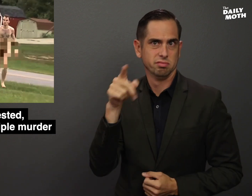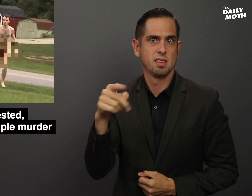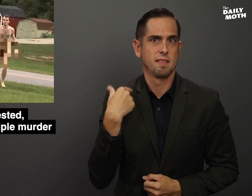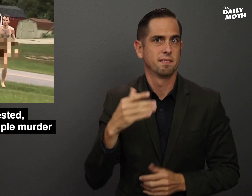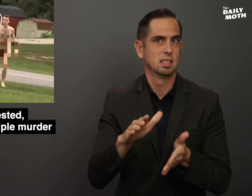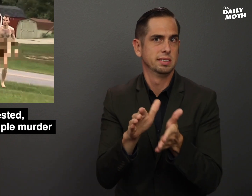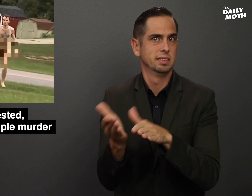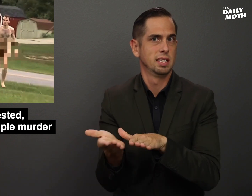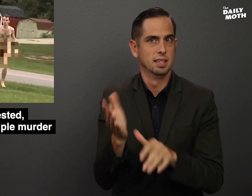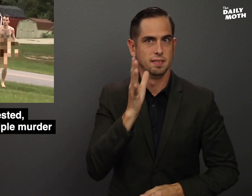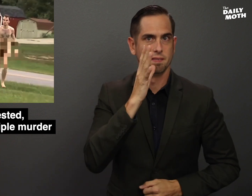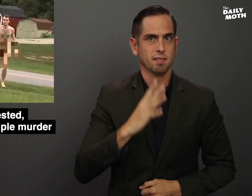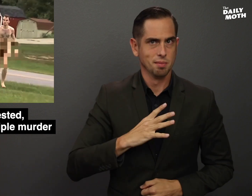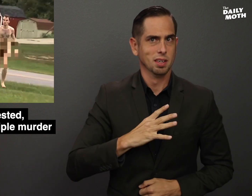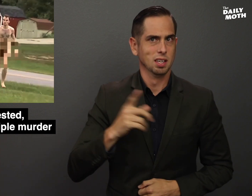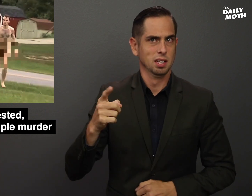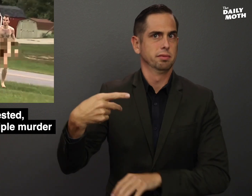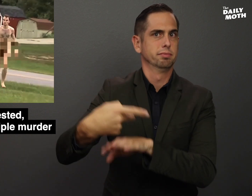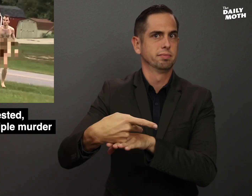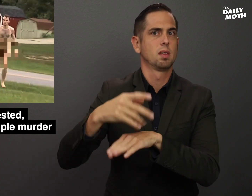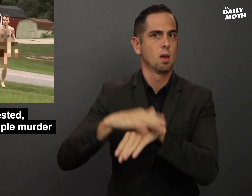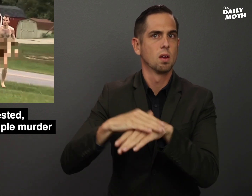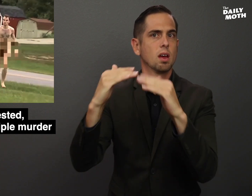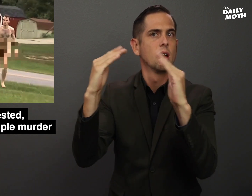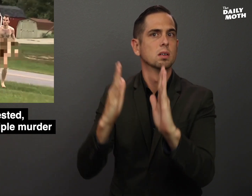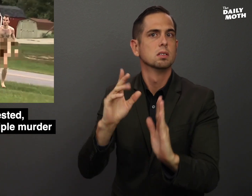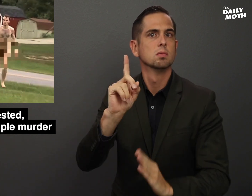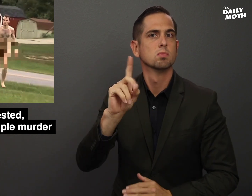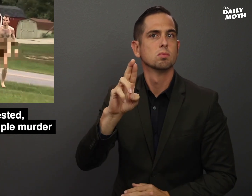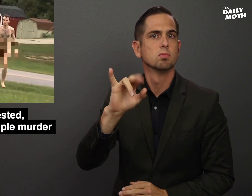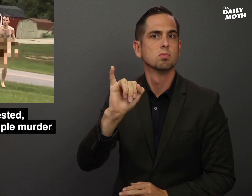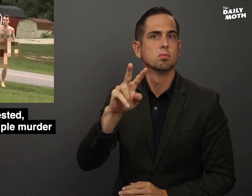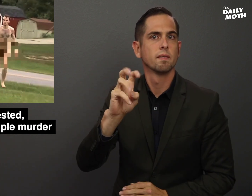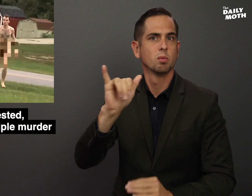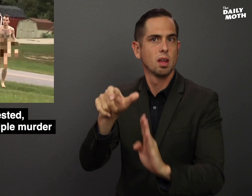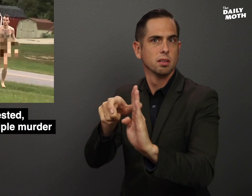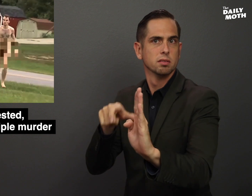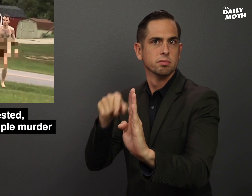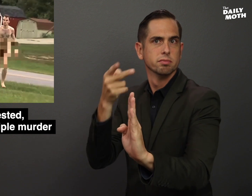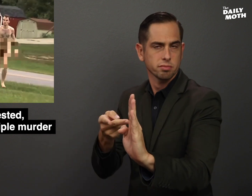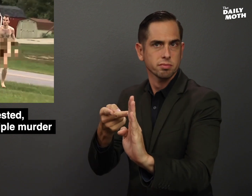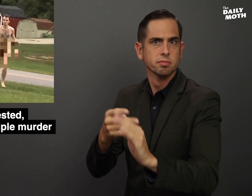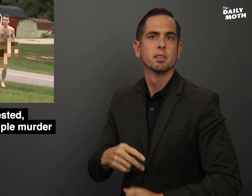there was a dead female on a driveway of a house.